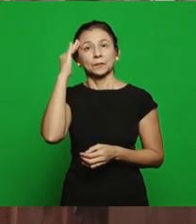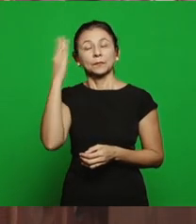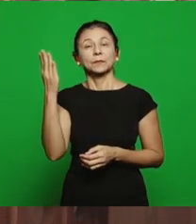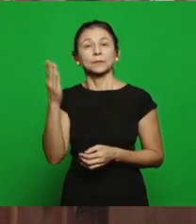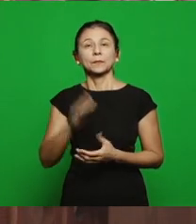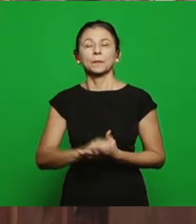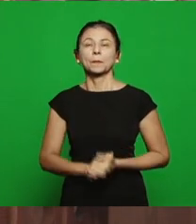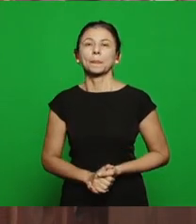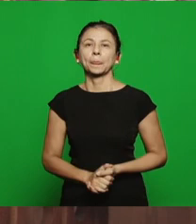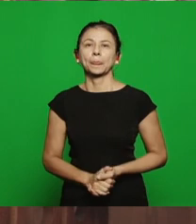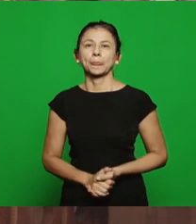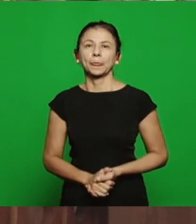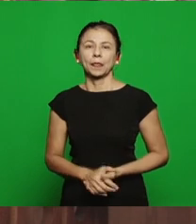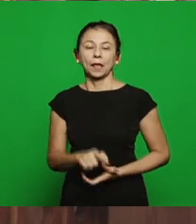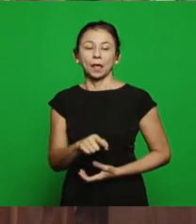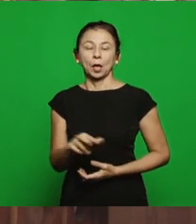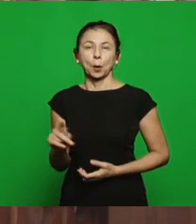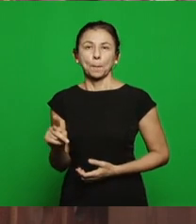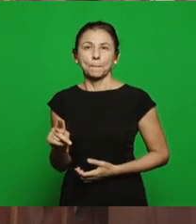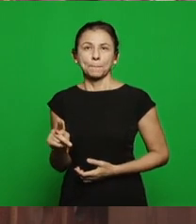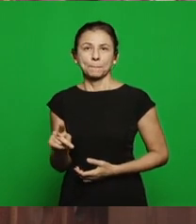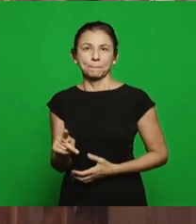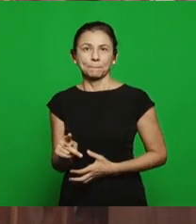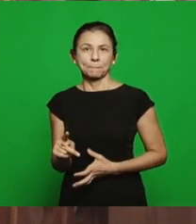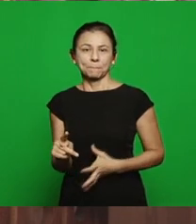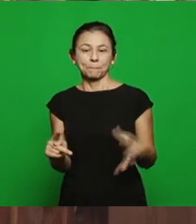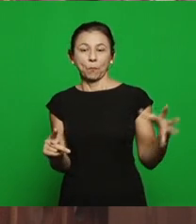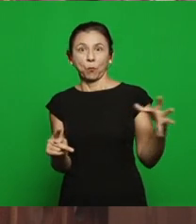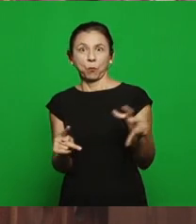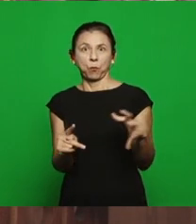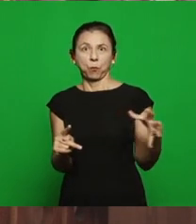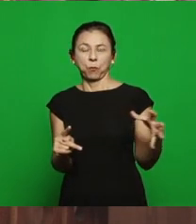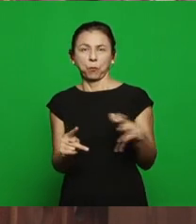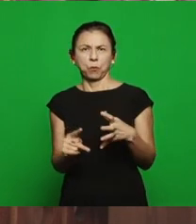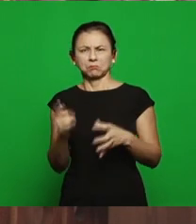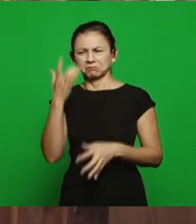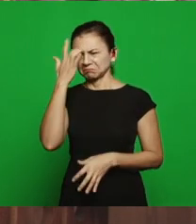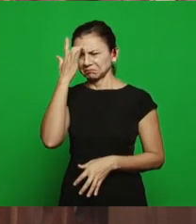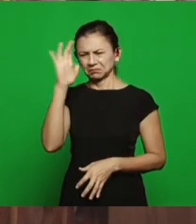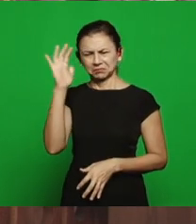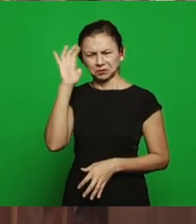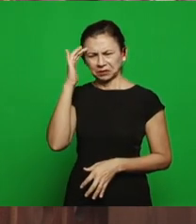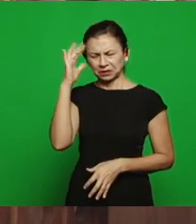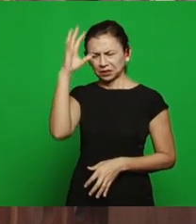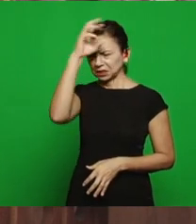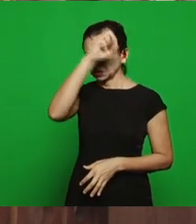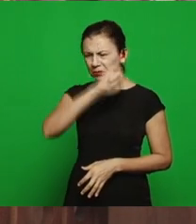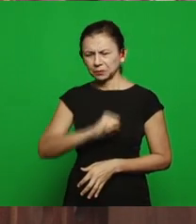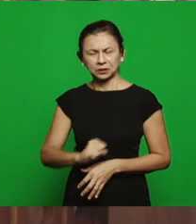people didn’t know what was the work that the Holy Spirit was performing and what